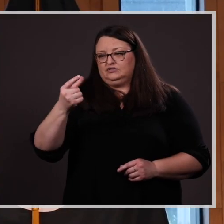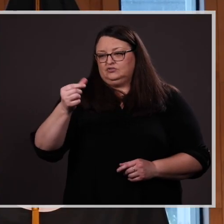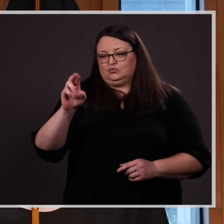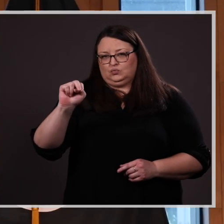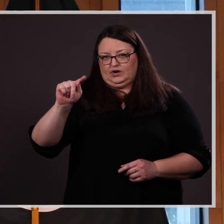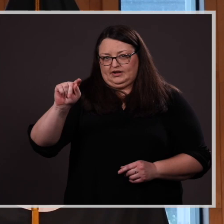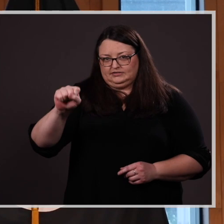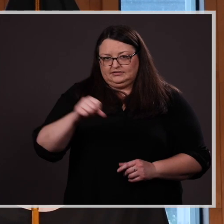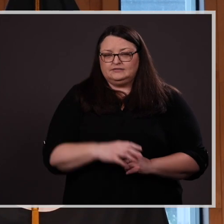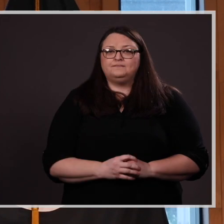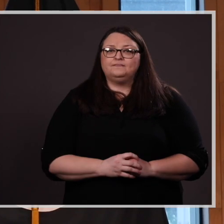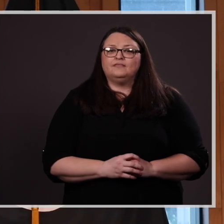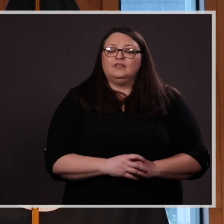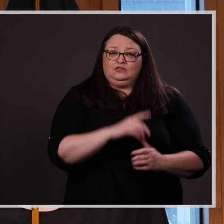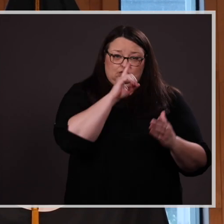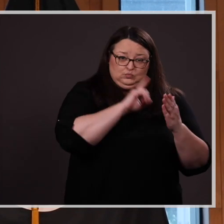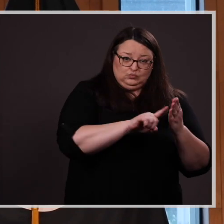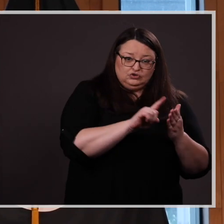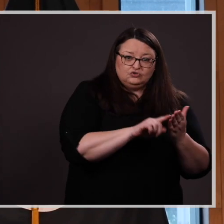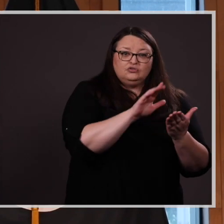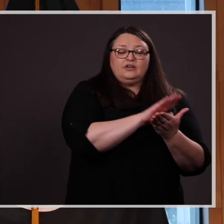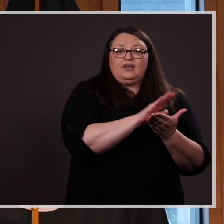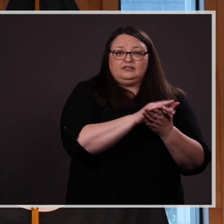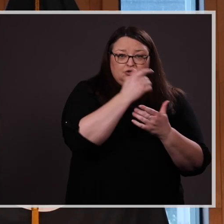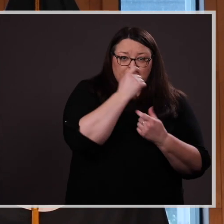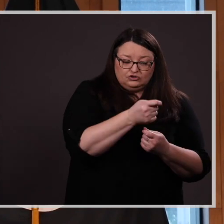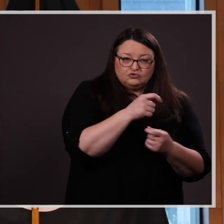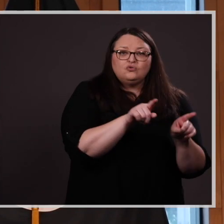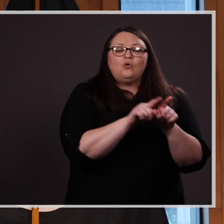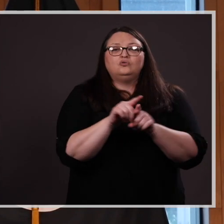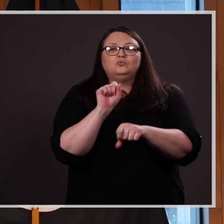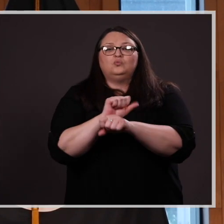Beside her research and academic interests, she has worked as a volunteer with Omaha Public